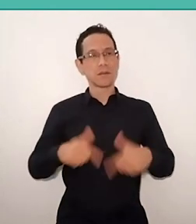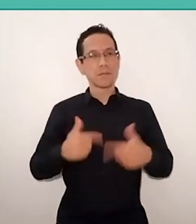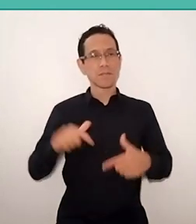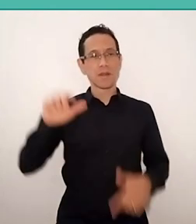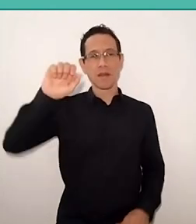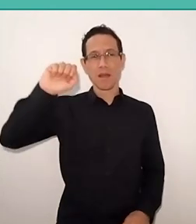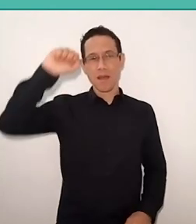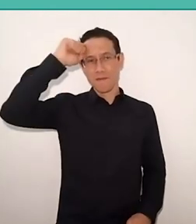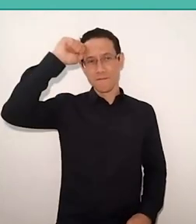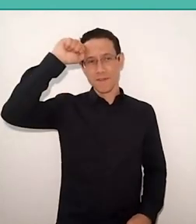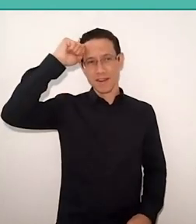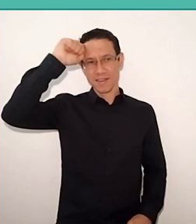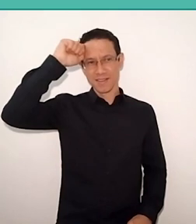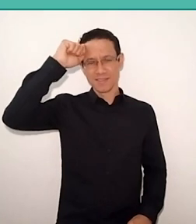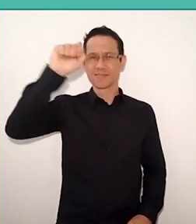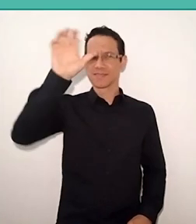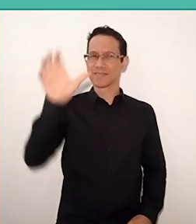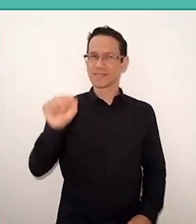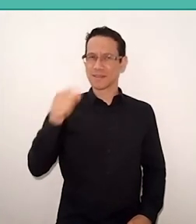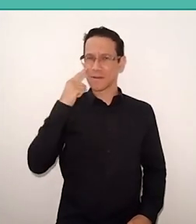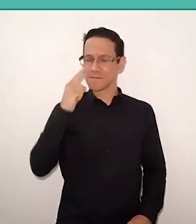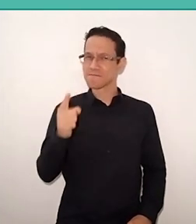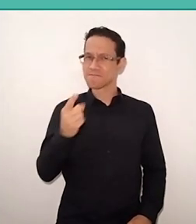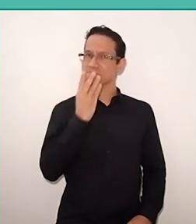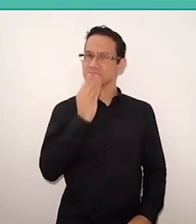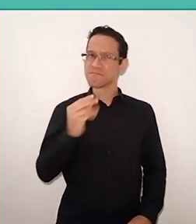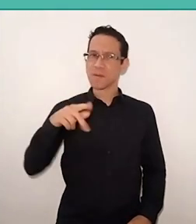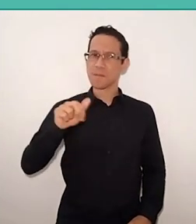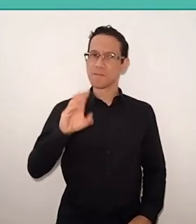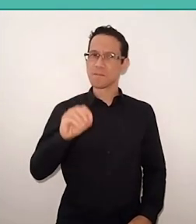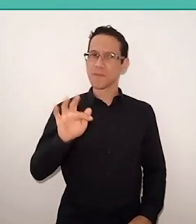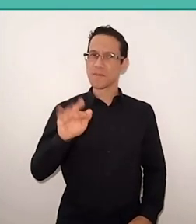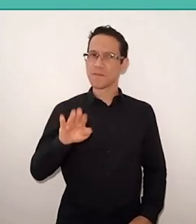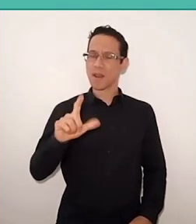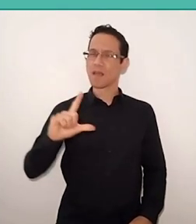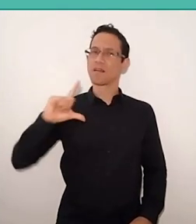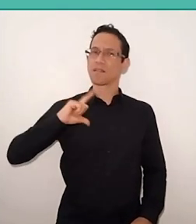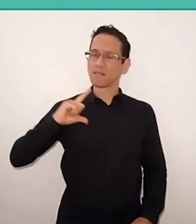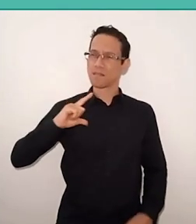I saw that Paulo Freire's work is present in the field,